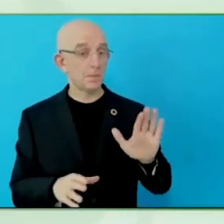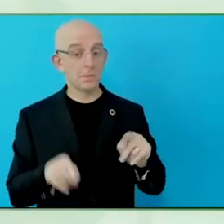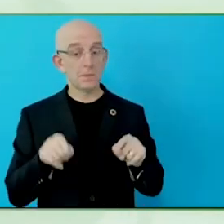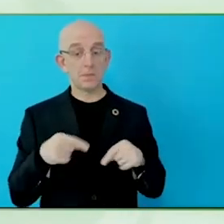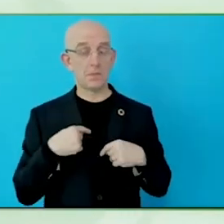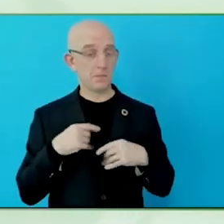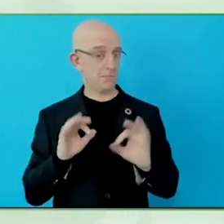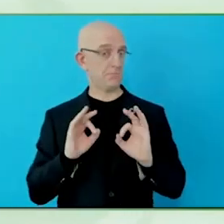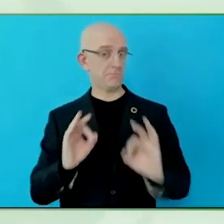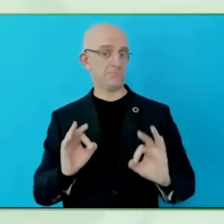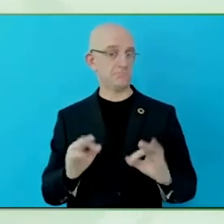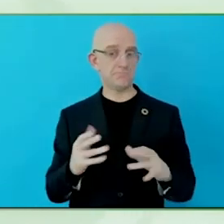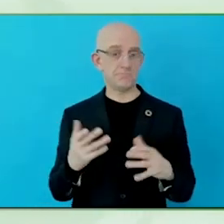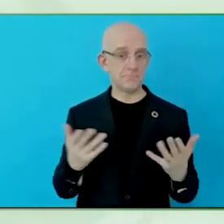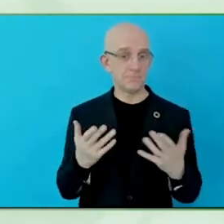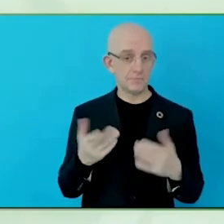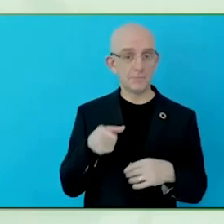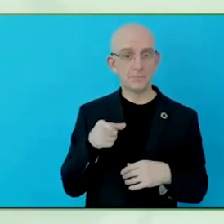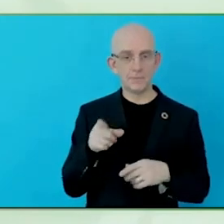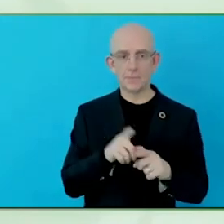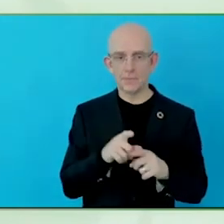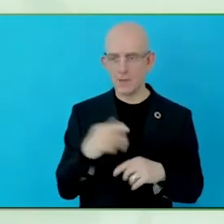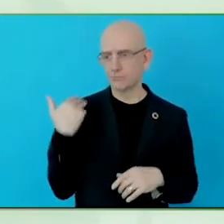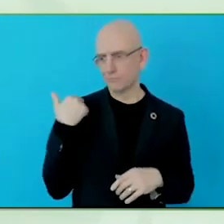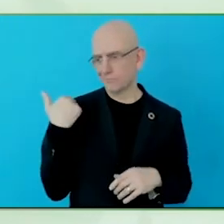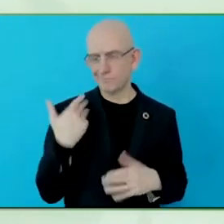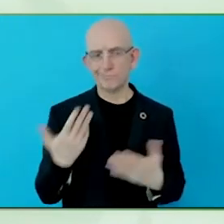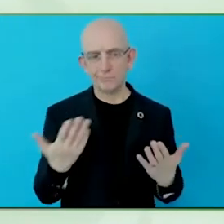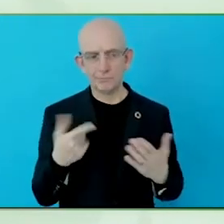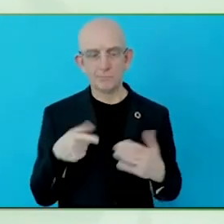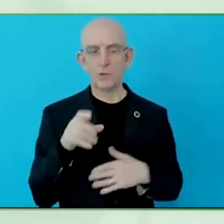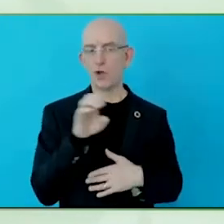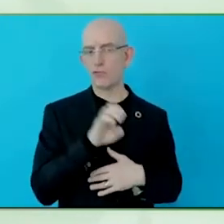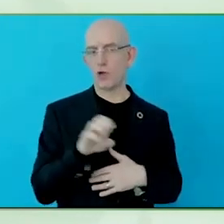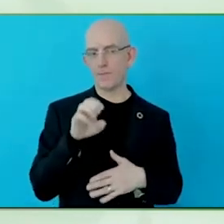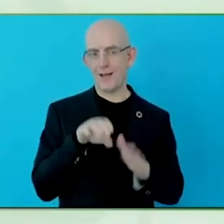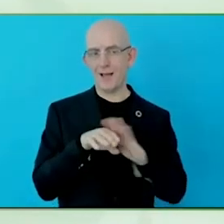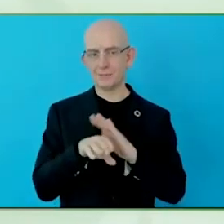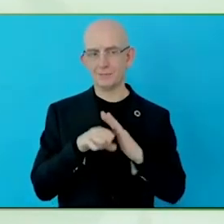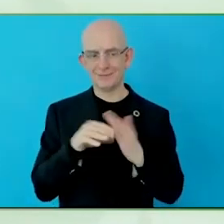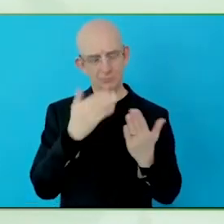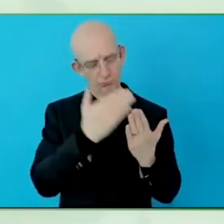So, for example, when we refer thinking about renewables for cars,